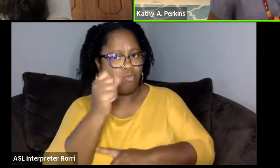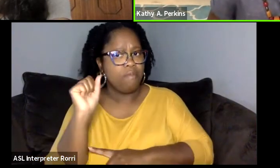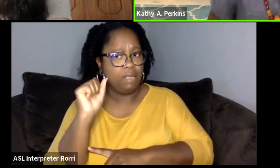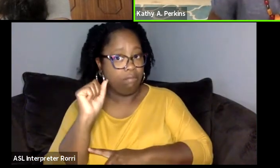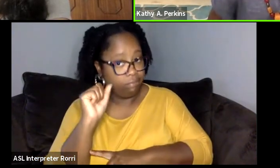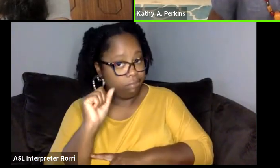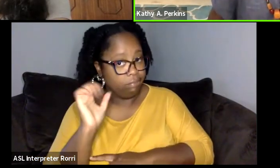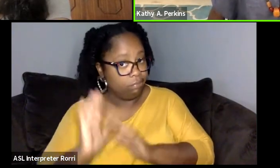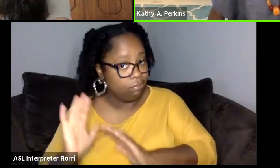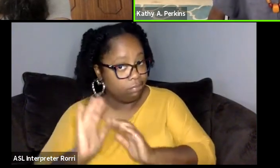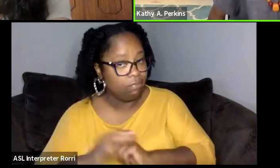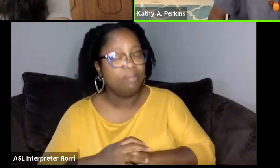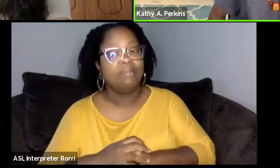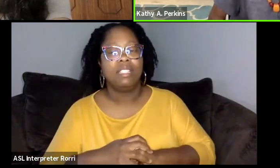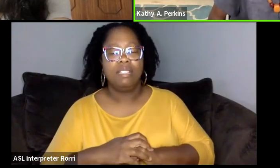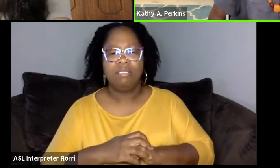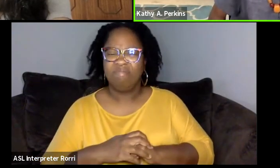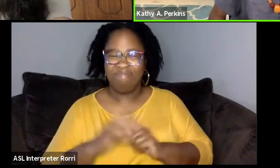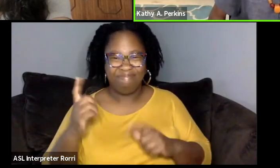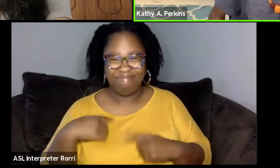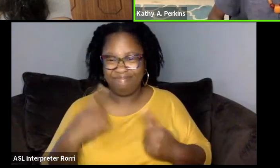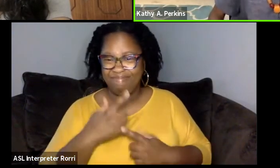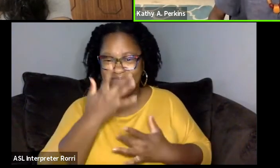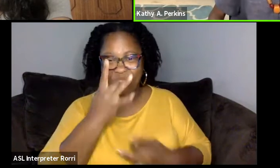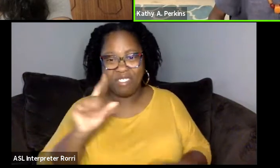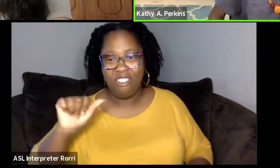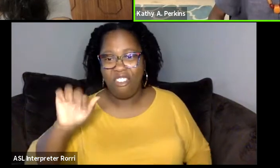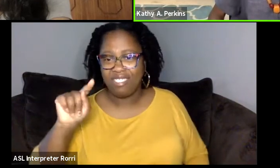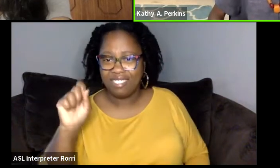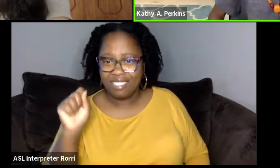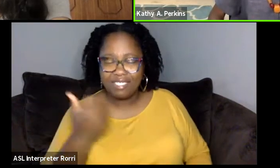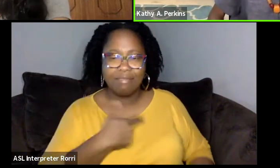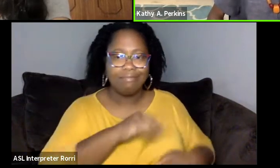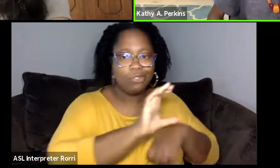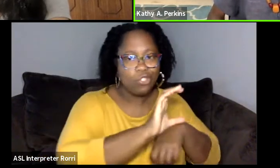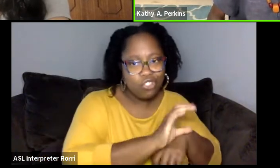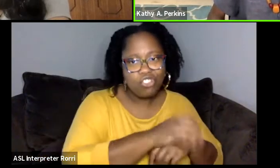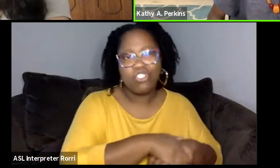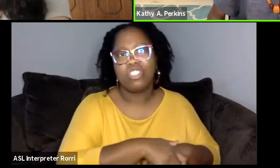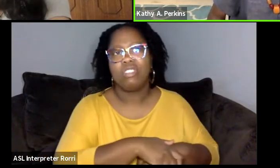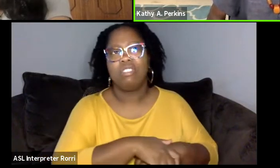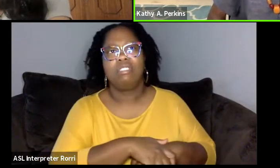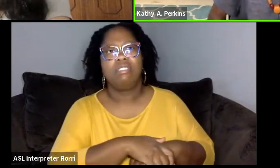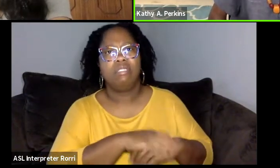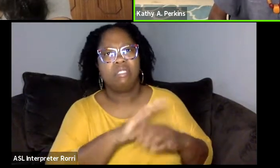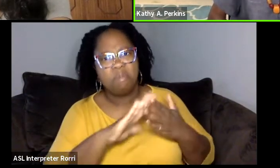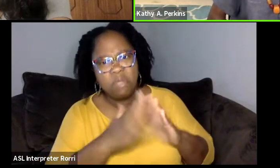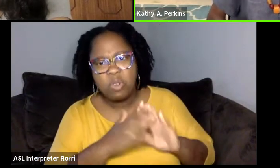and I've always been interested in the arts. I mean, through church, through community organizations,